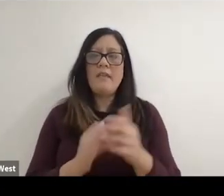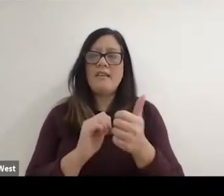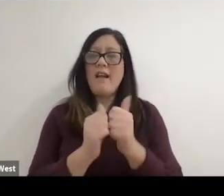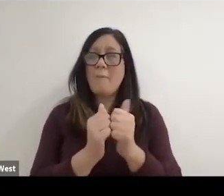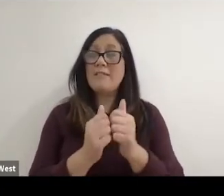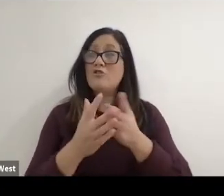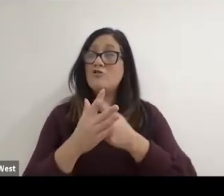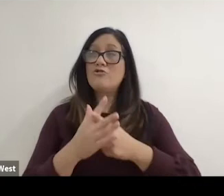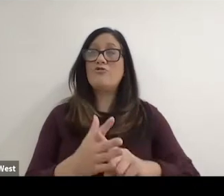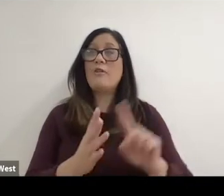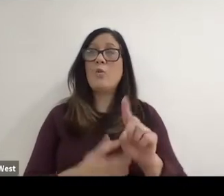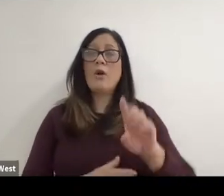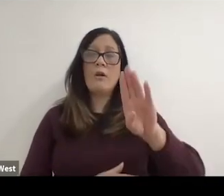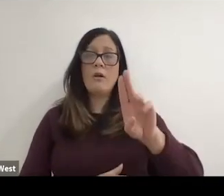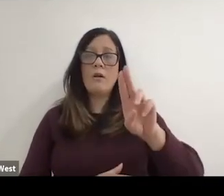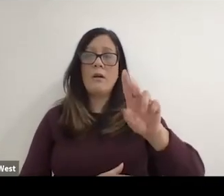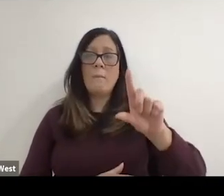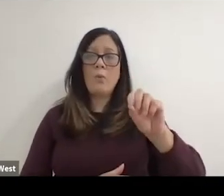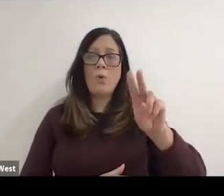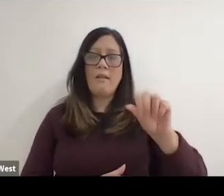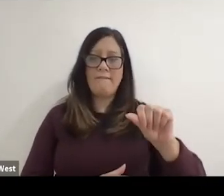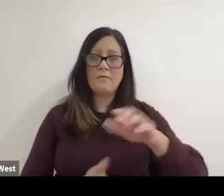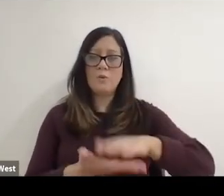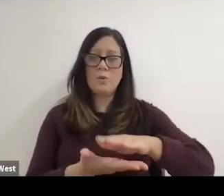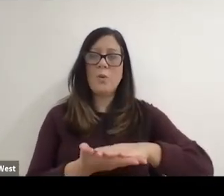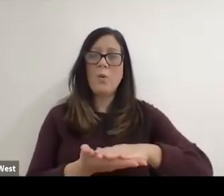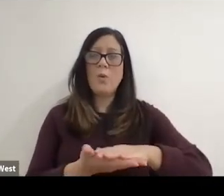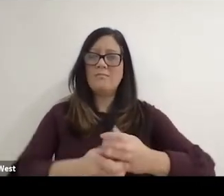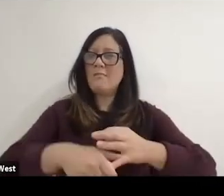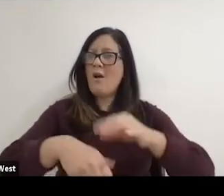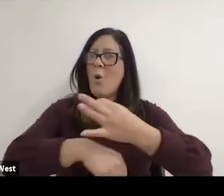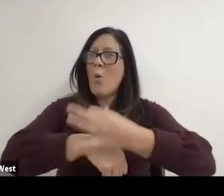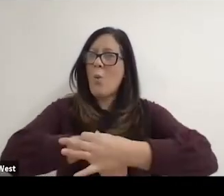the Bulova school of watchmaking in New York in Queens, NY.